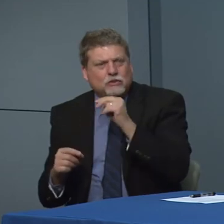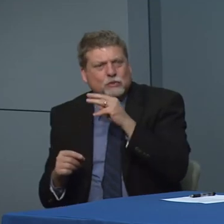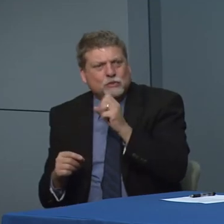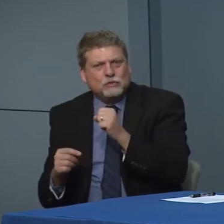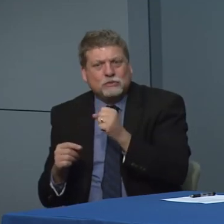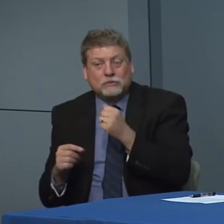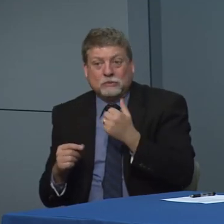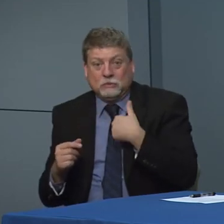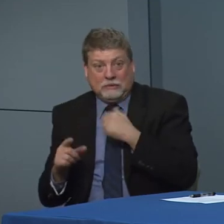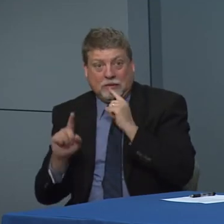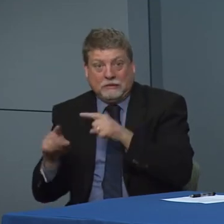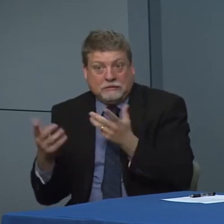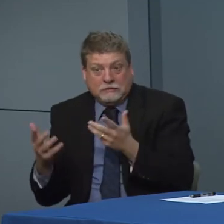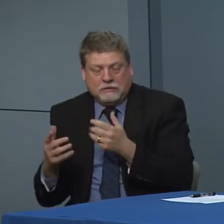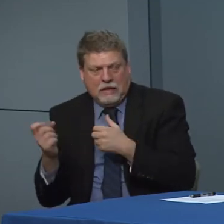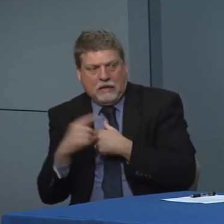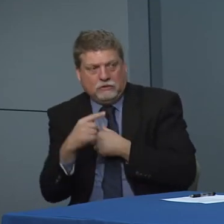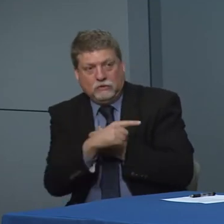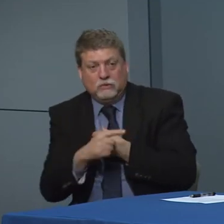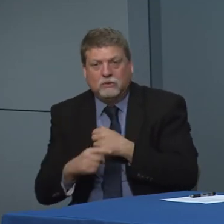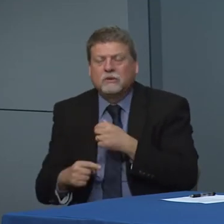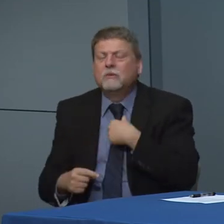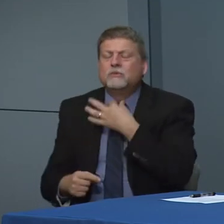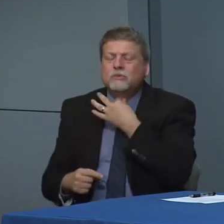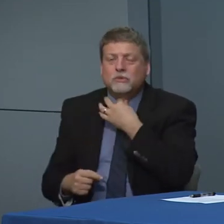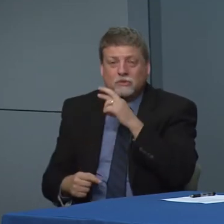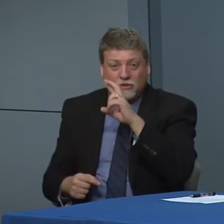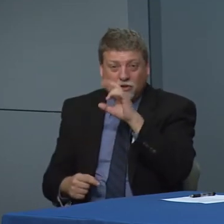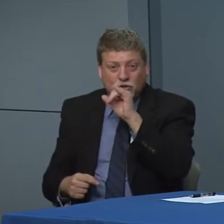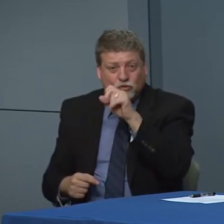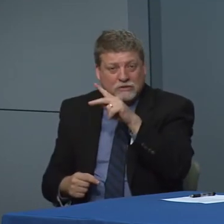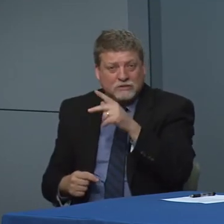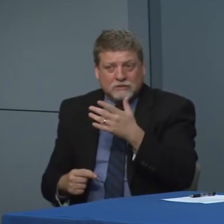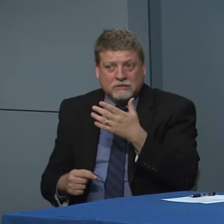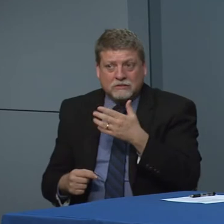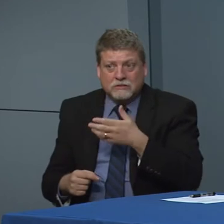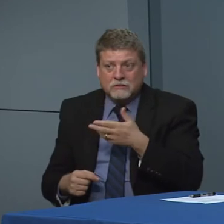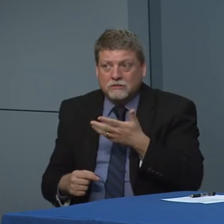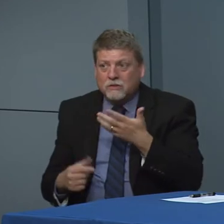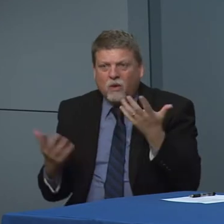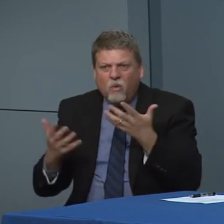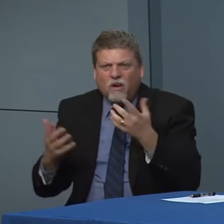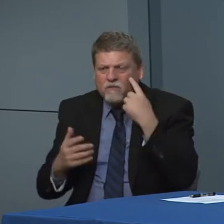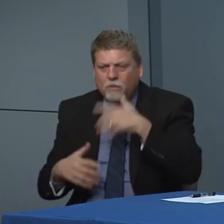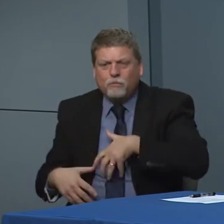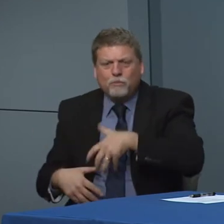I risk of any sort that you know for pregnant women and this could be freed or doctor Tilson there Tilson or doctor